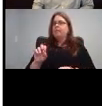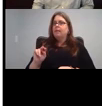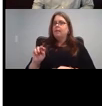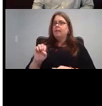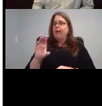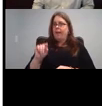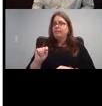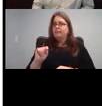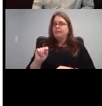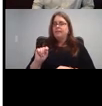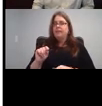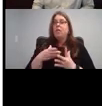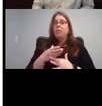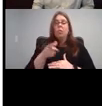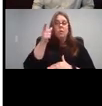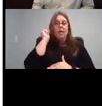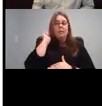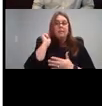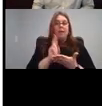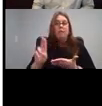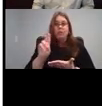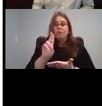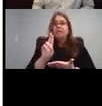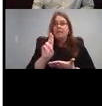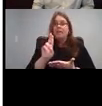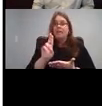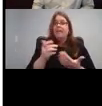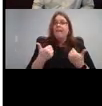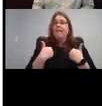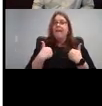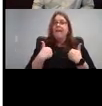Had it is through Gallaudet University and it has free